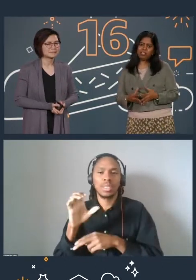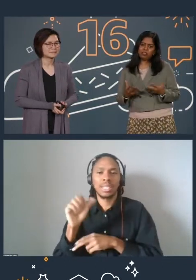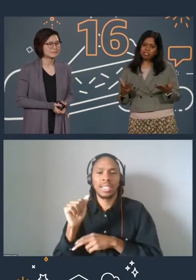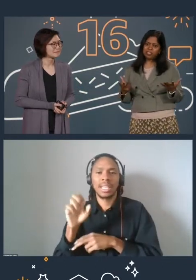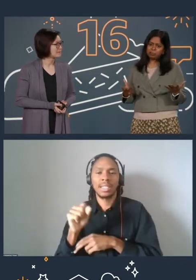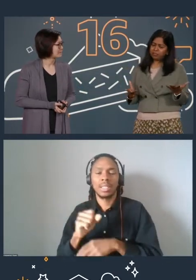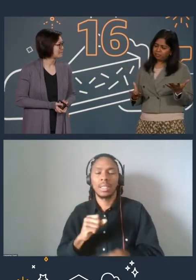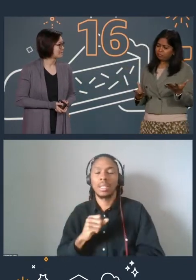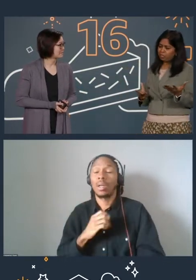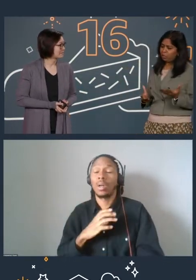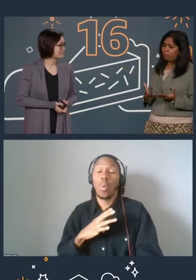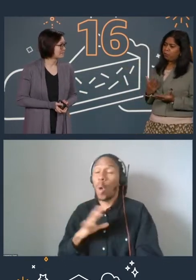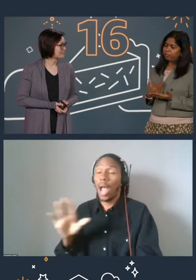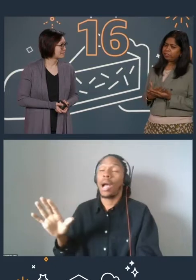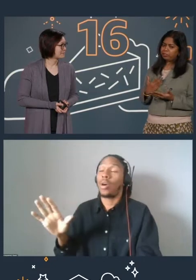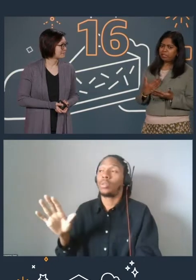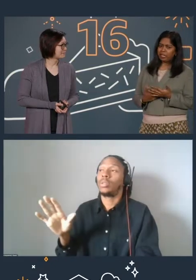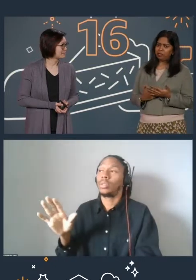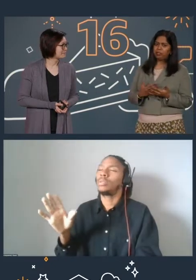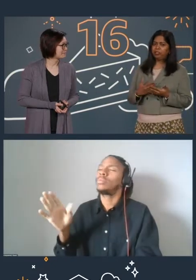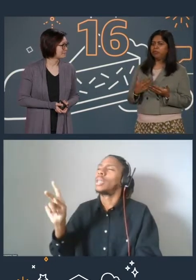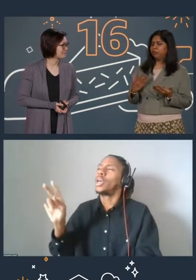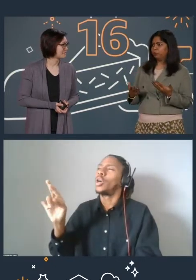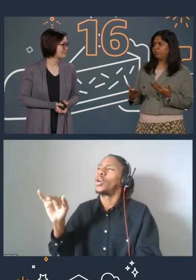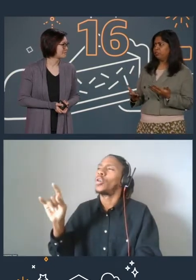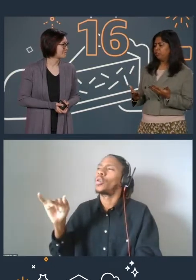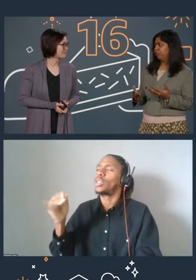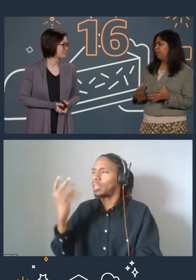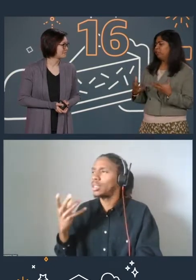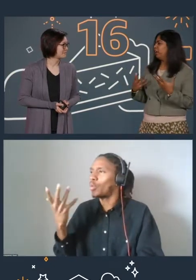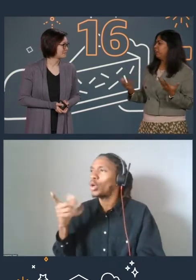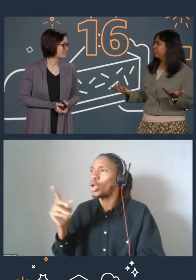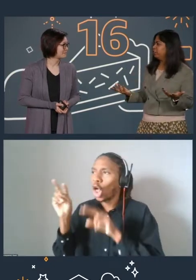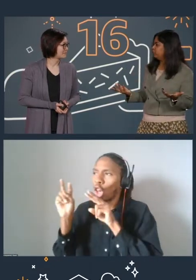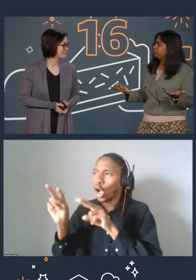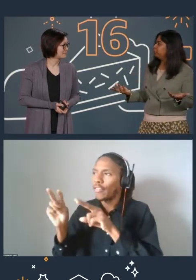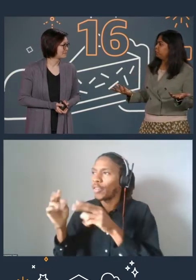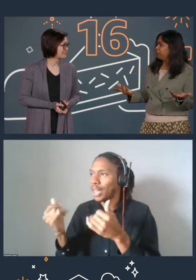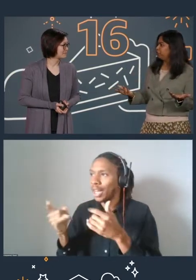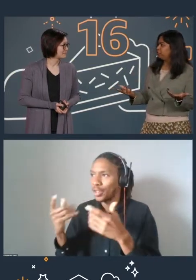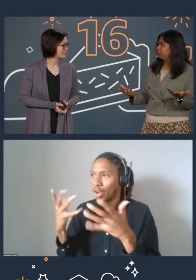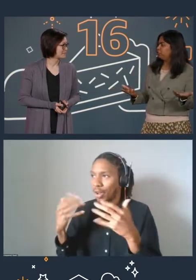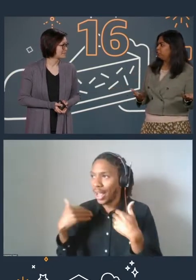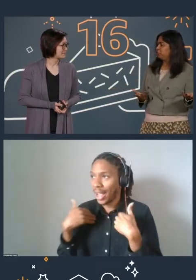Okay, Christy, tell me this. What are you now looking forward to now that you have both badges, your digital,